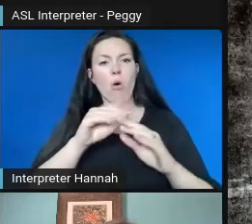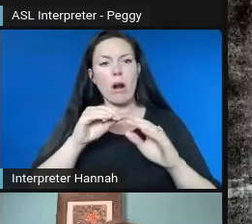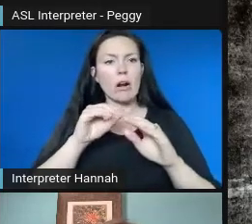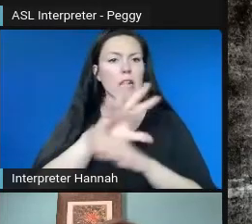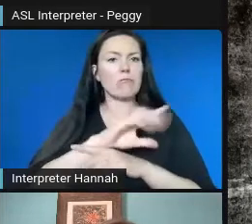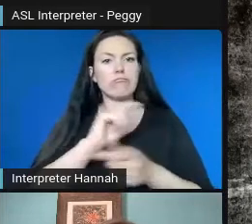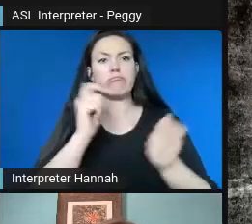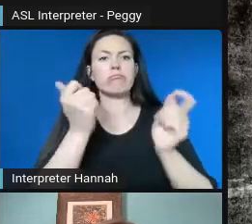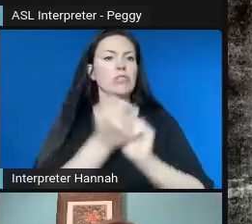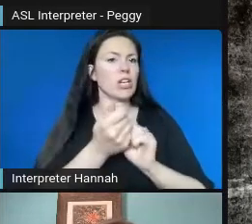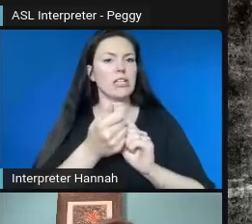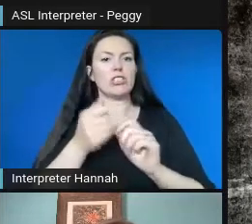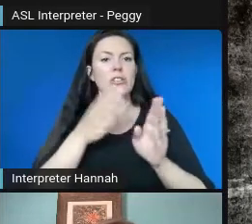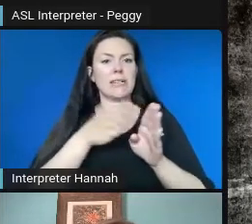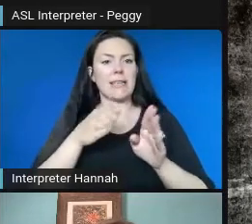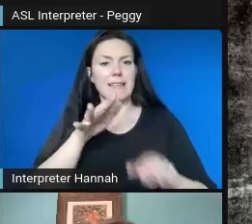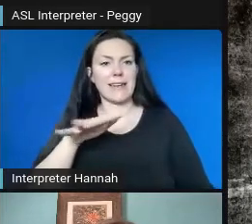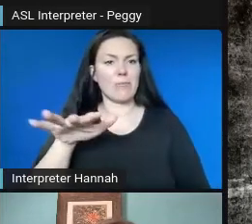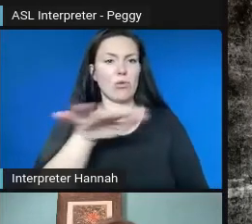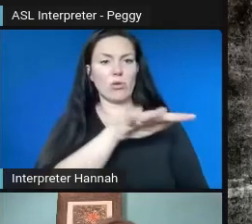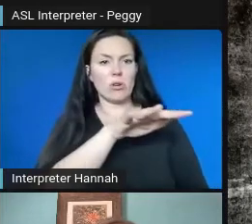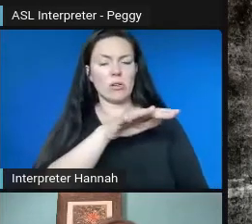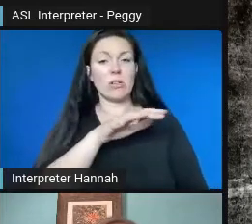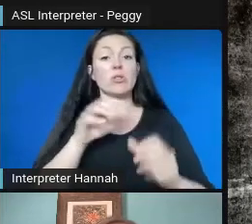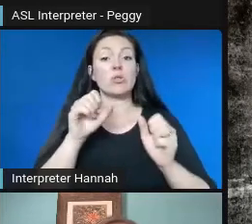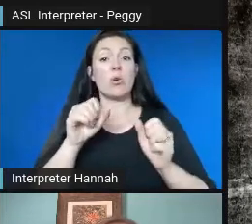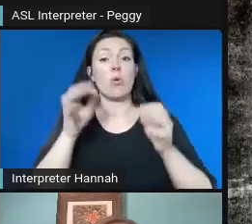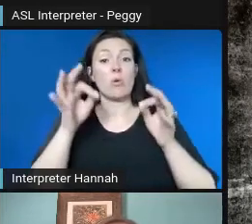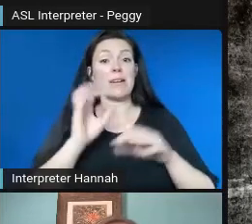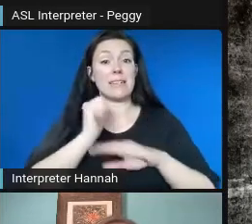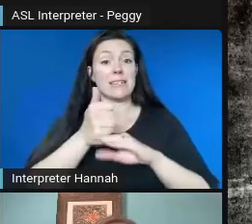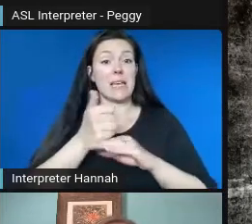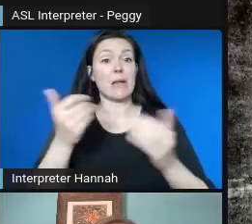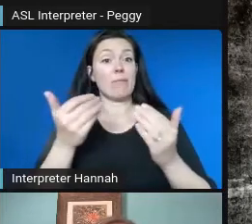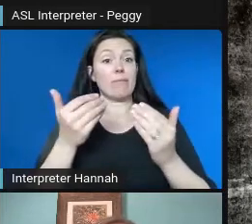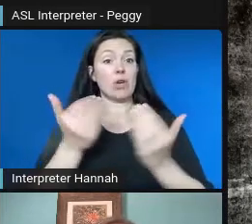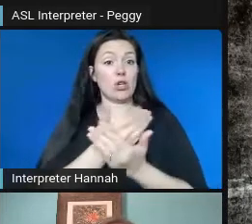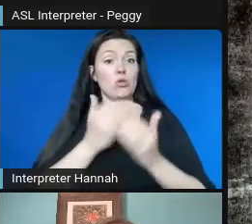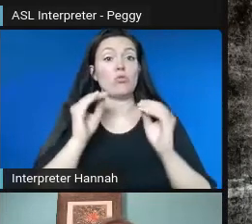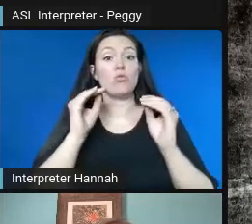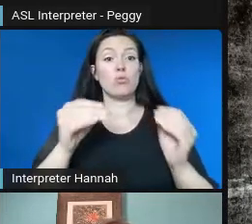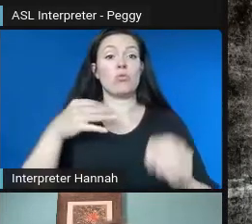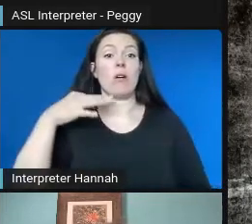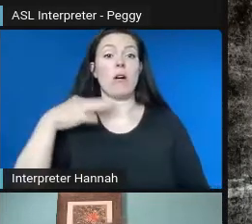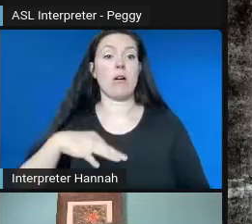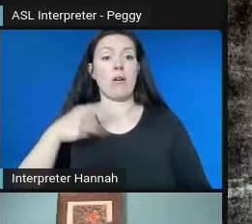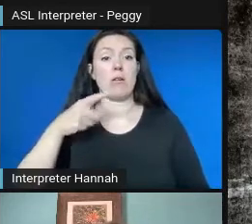And one of the things that we did was create a new nonprofit that could kind of take those neighborhood